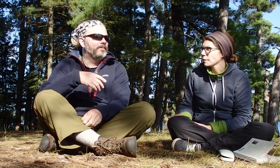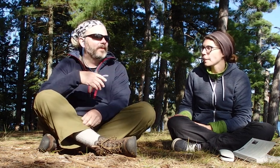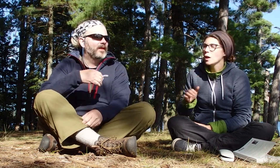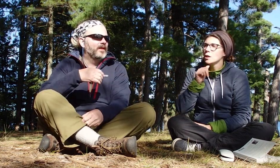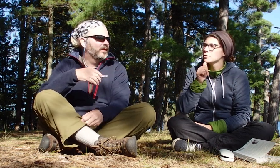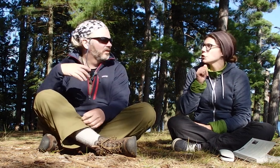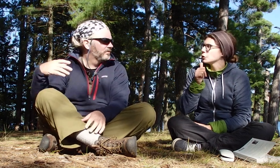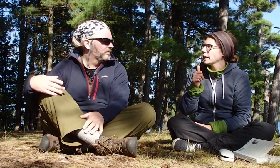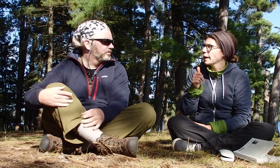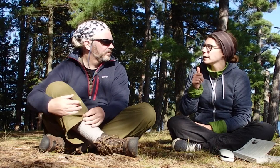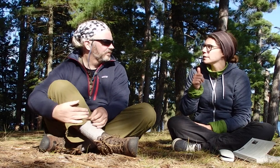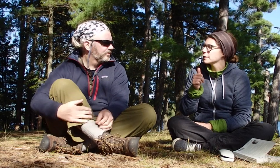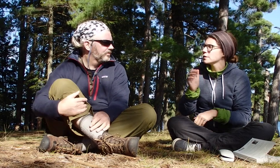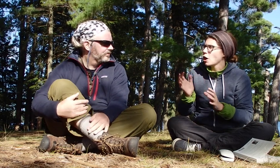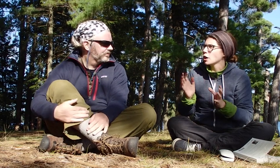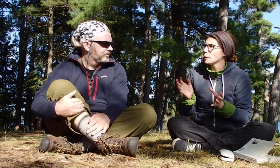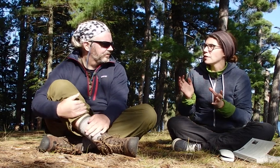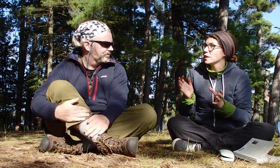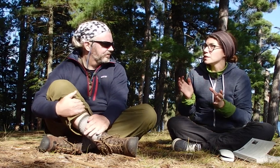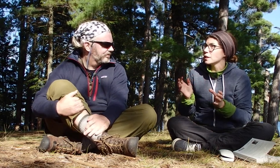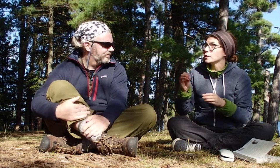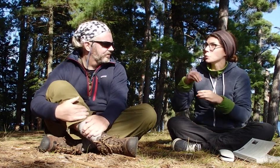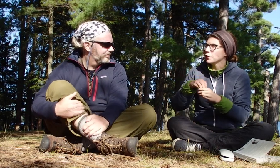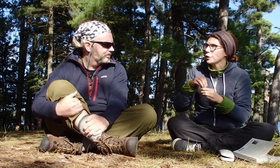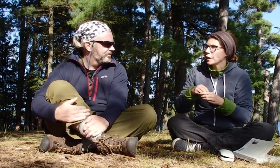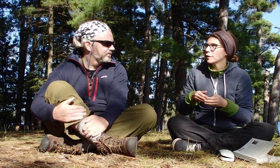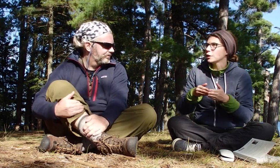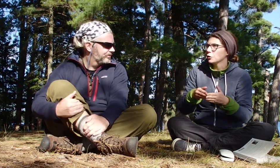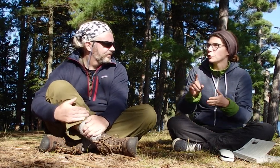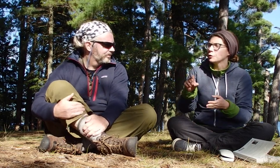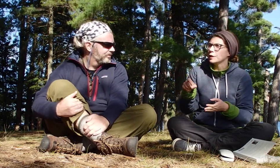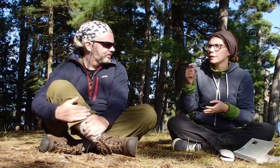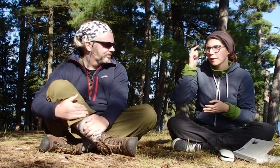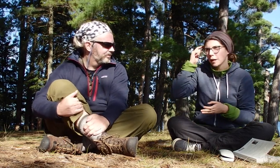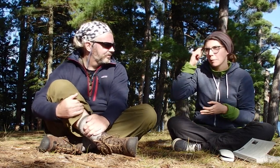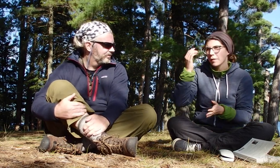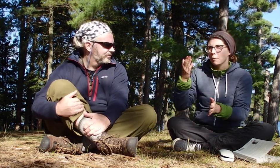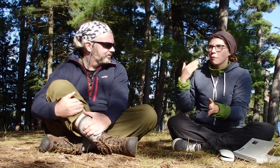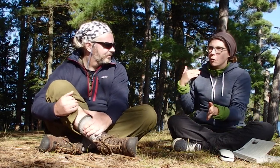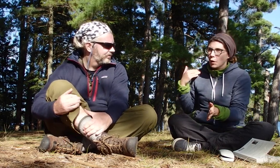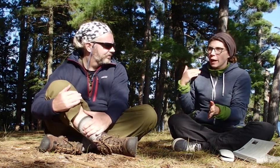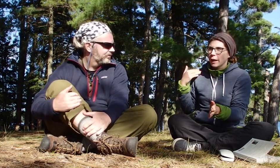So you can't talk about these things when you're in the canoe, you need to think about